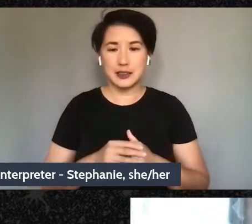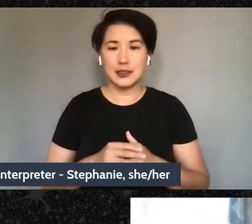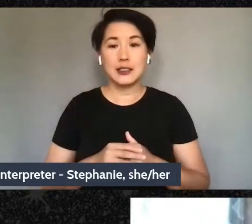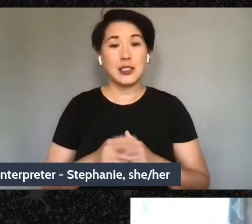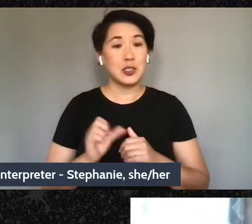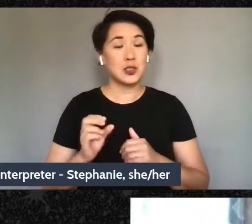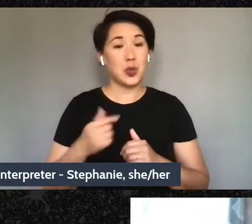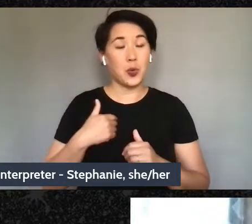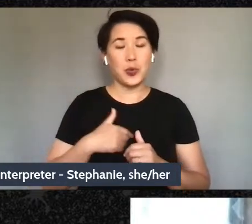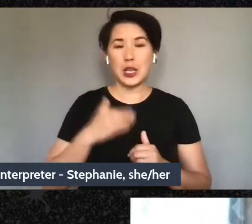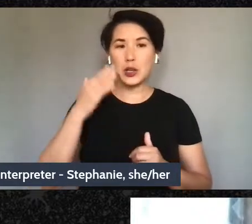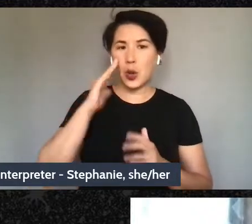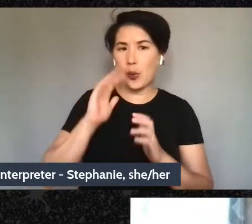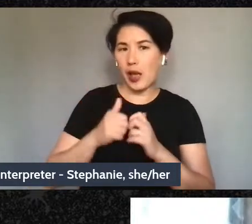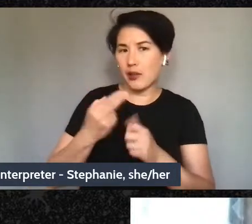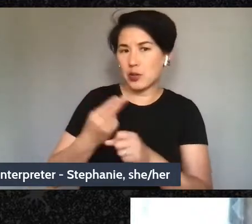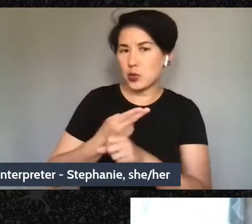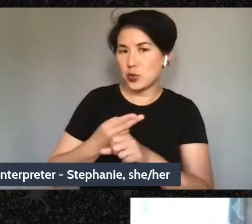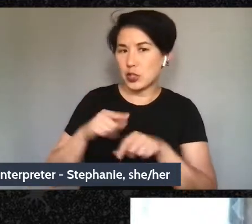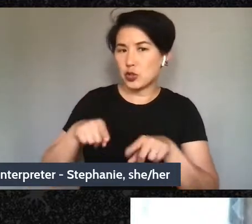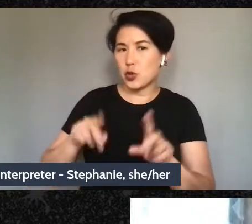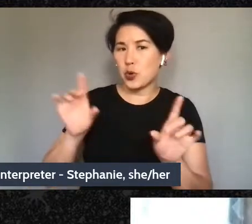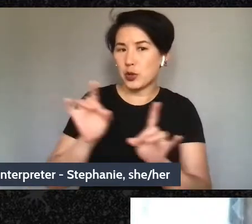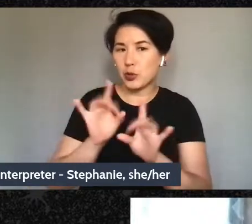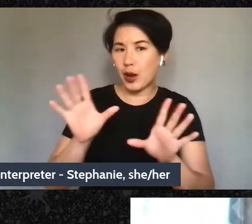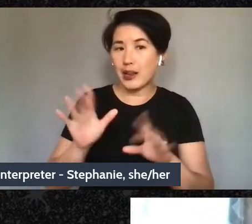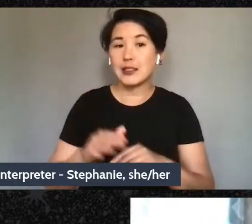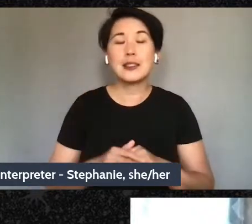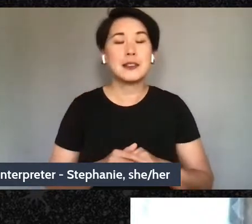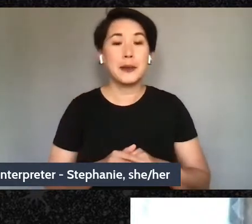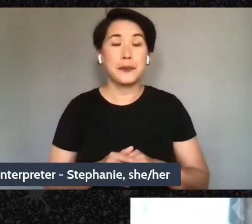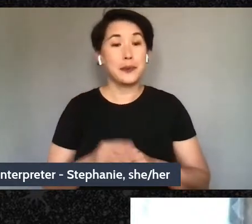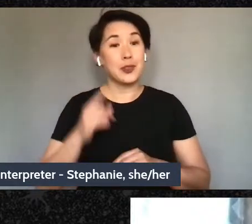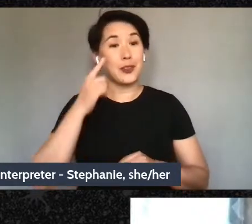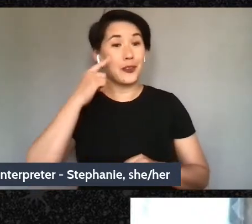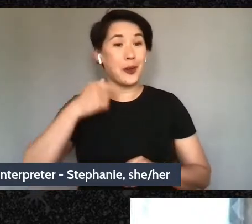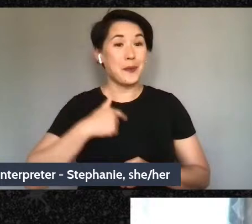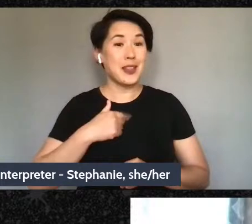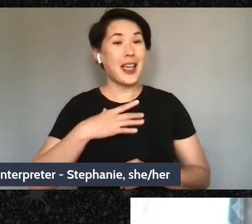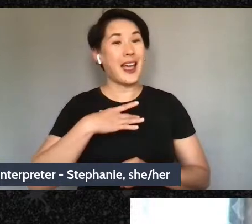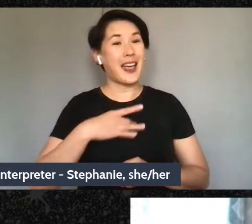And one thing that I really like to do is doing the exercise about who do I feel safe with,